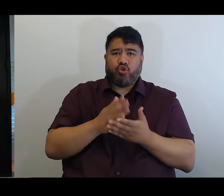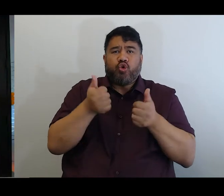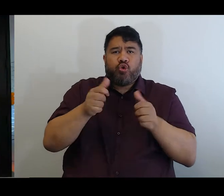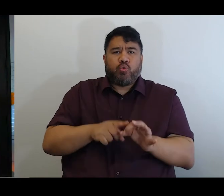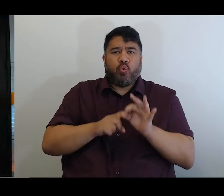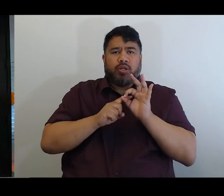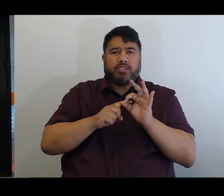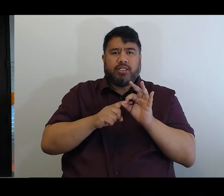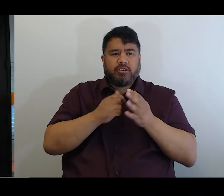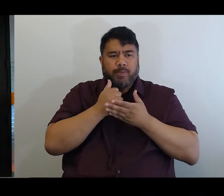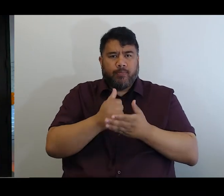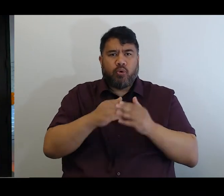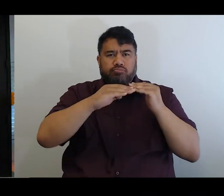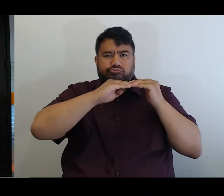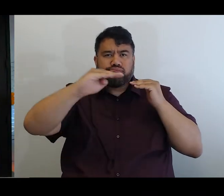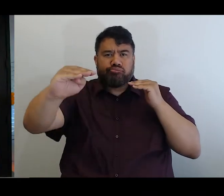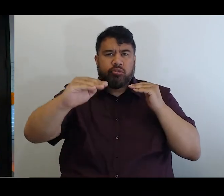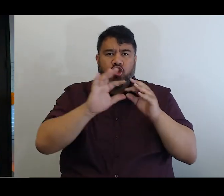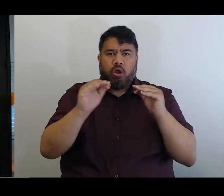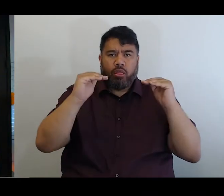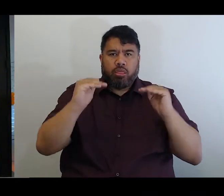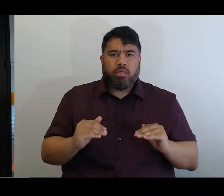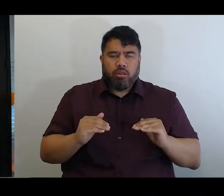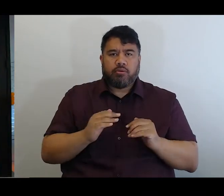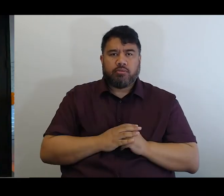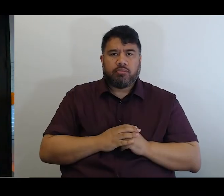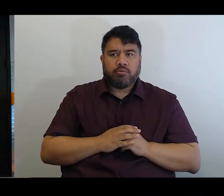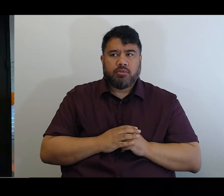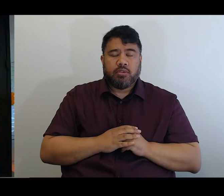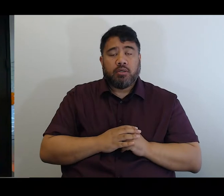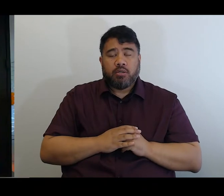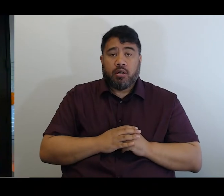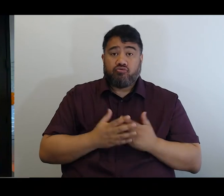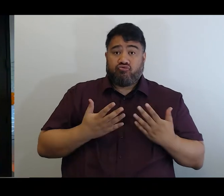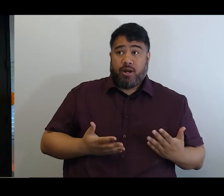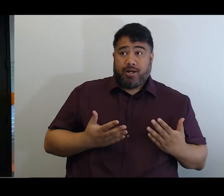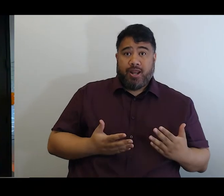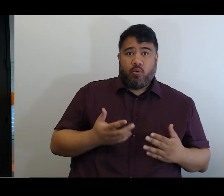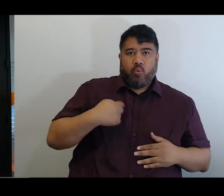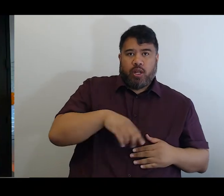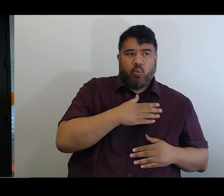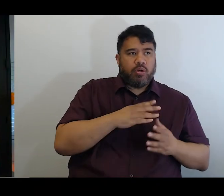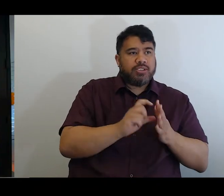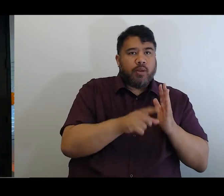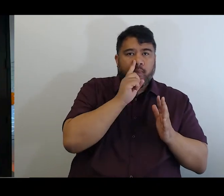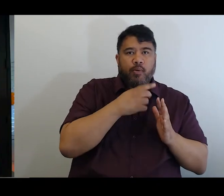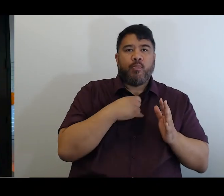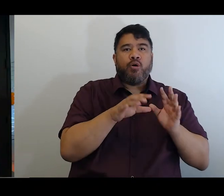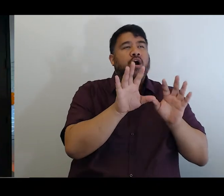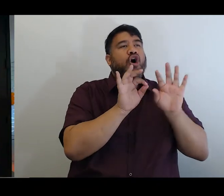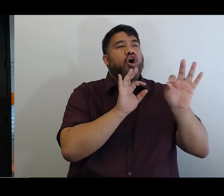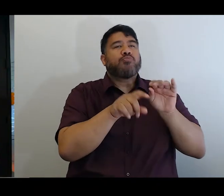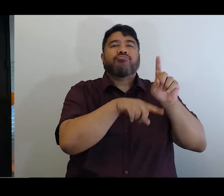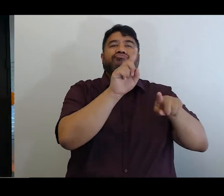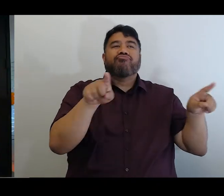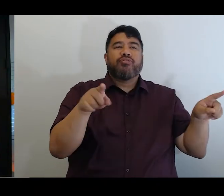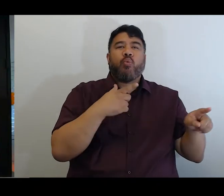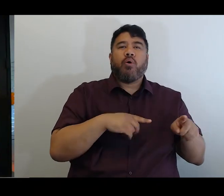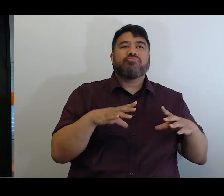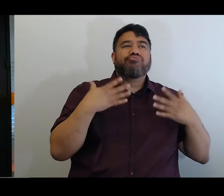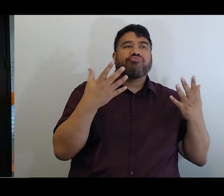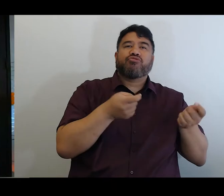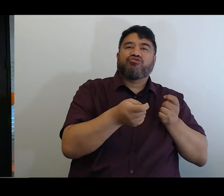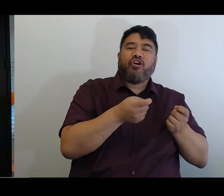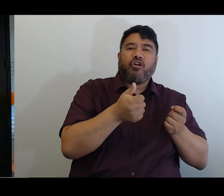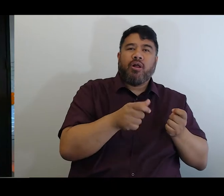At a time when we are seeking to expand choice and control, workforce constraints are increasingly limiting the options available to all of us.